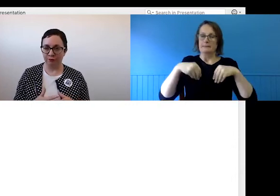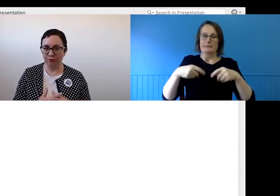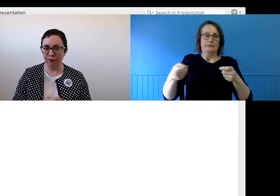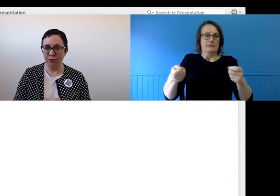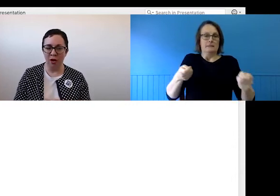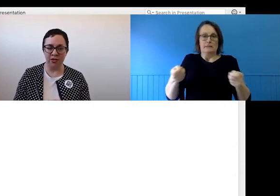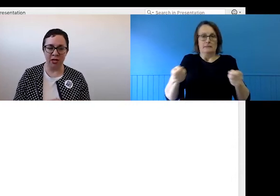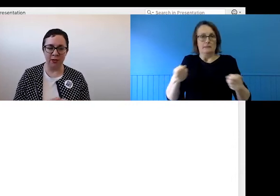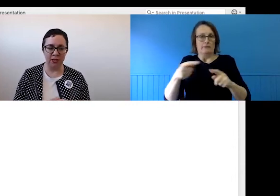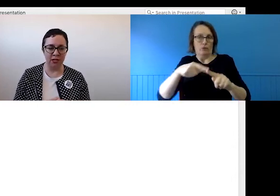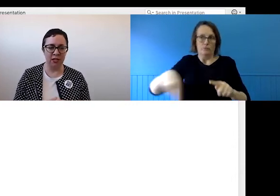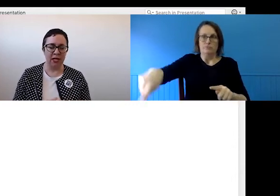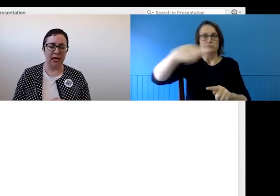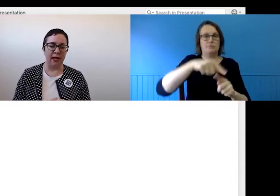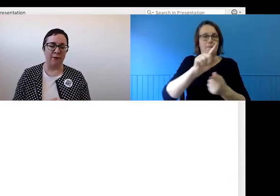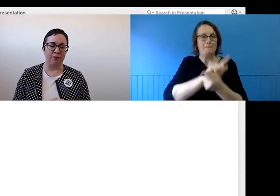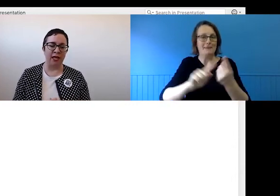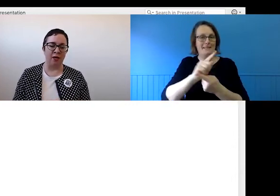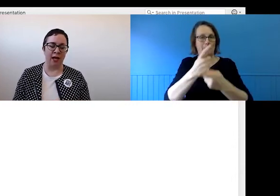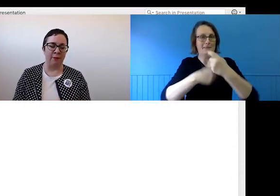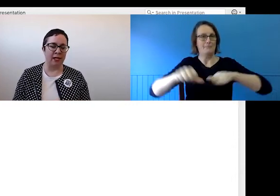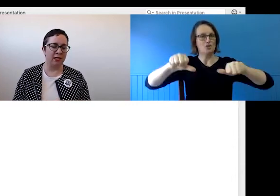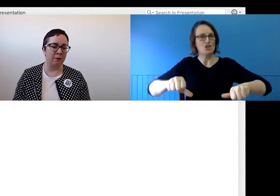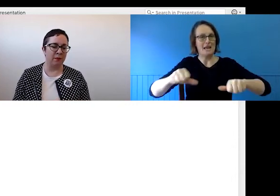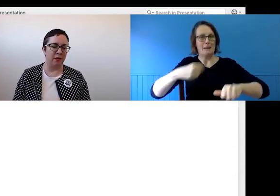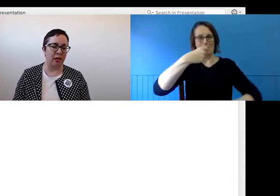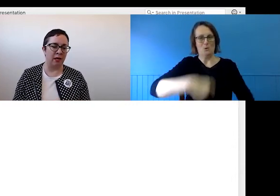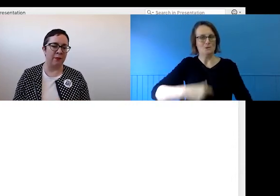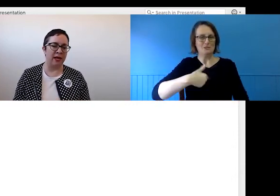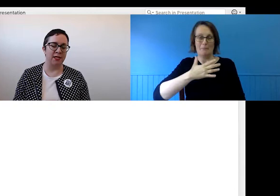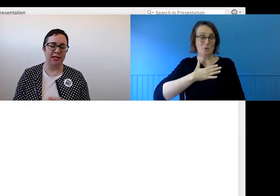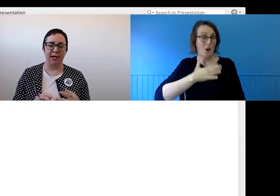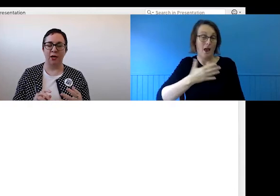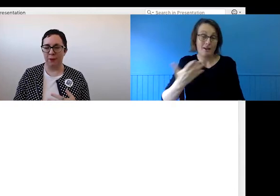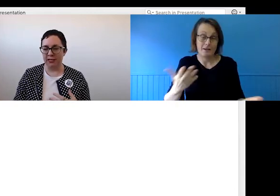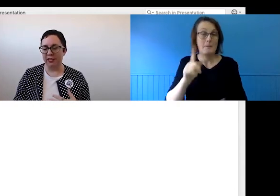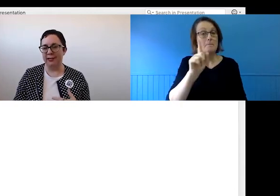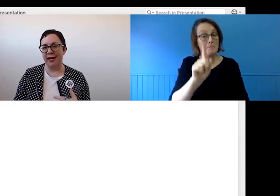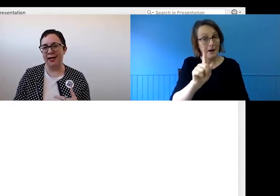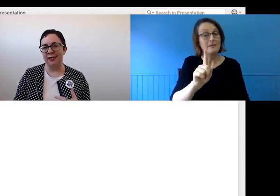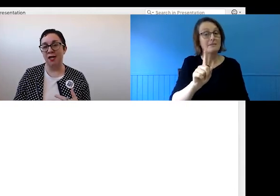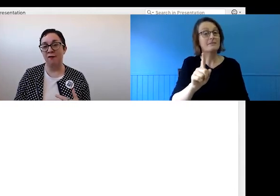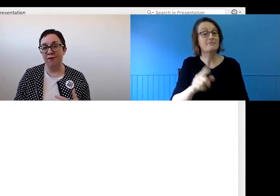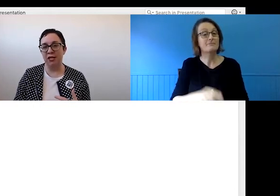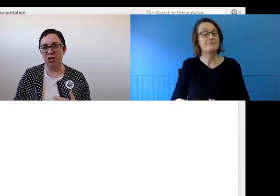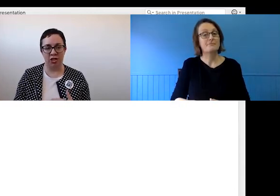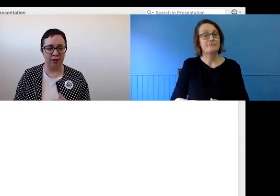of a chairperson in online meetings but competent and confident chairing